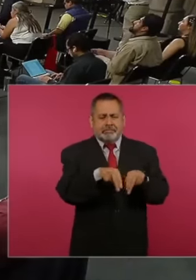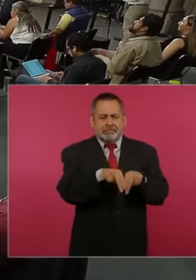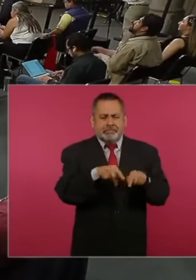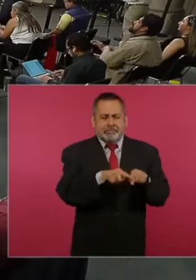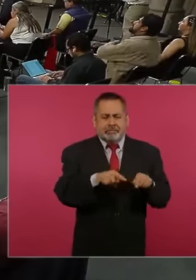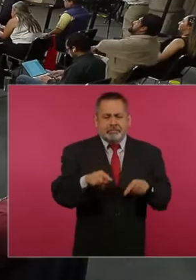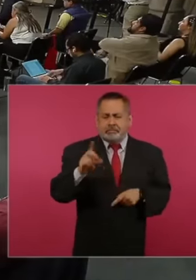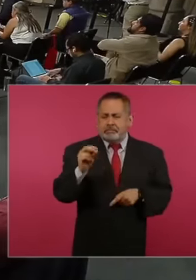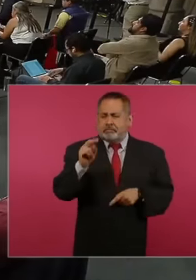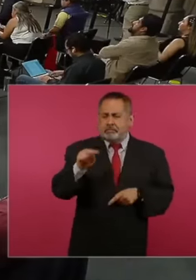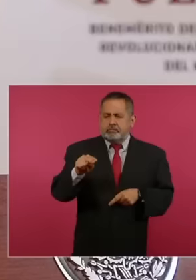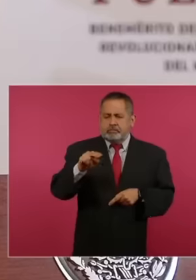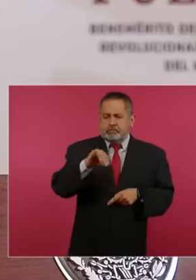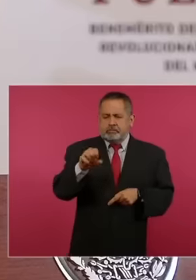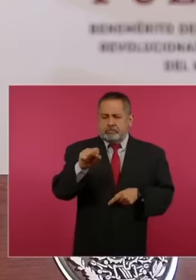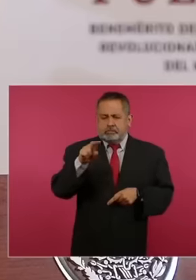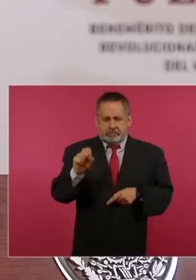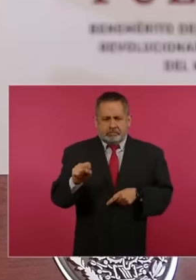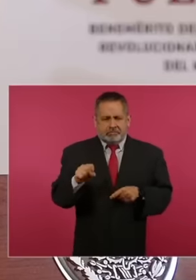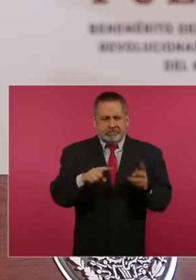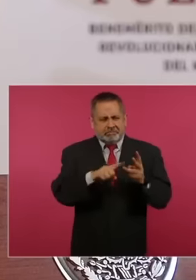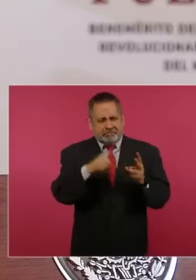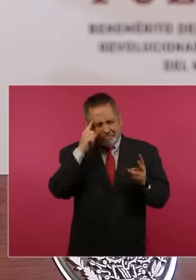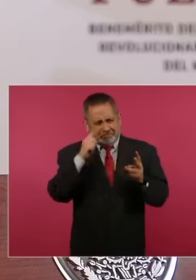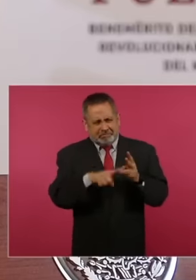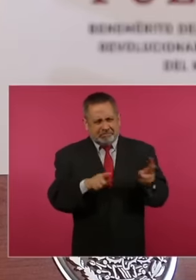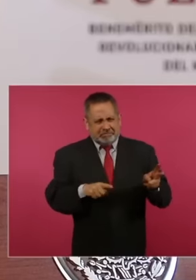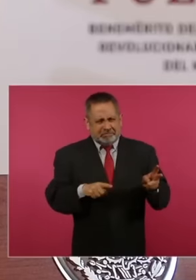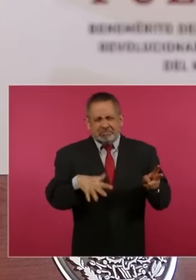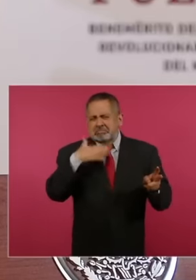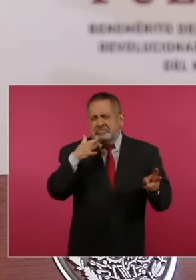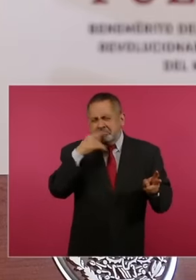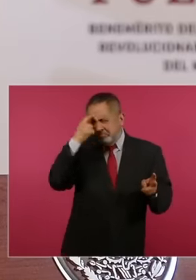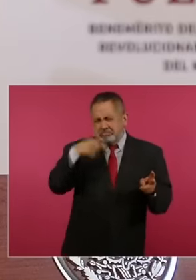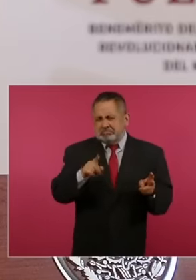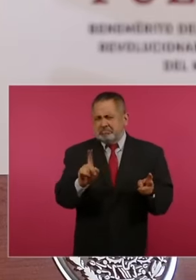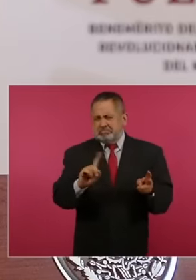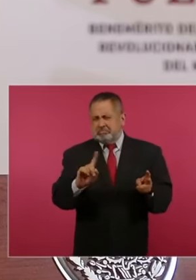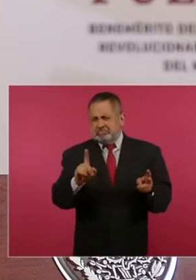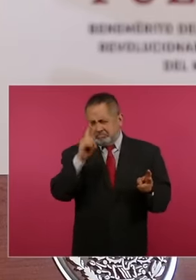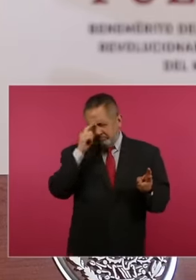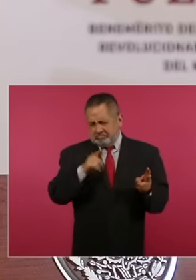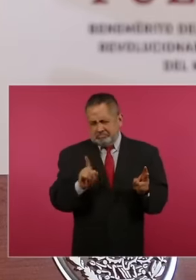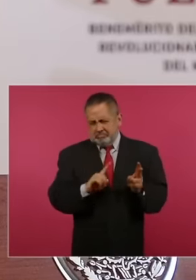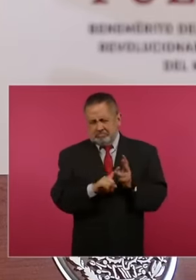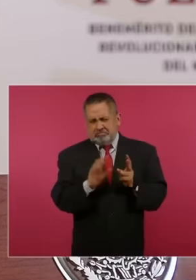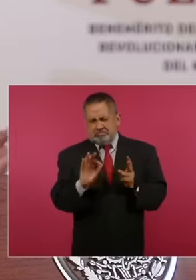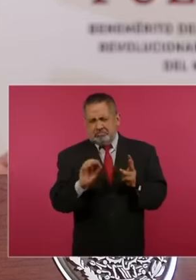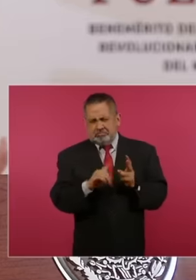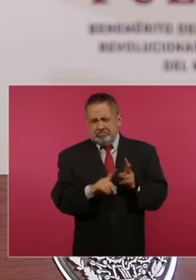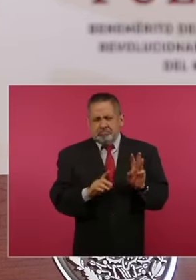Don Jesús, I don't think he is corrupt, what he is is